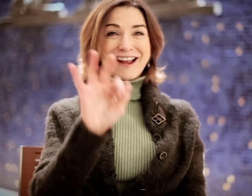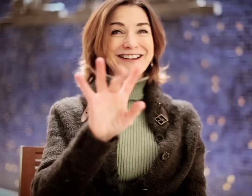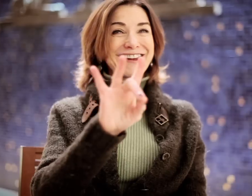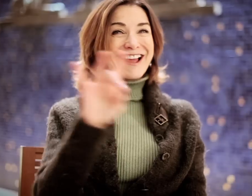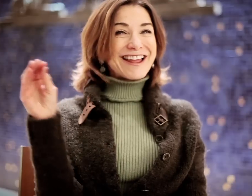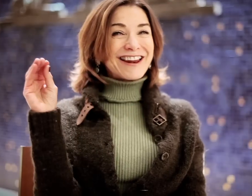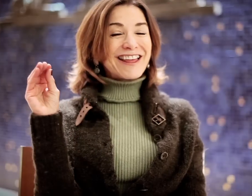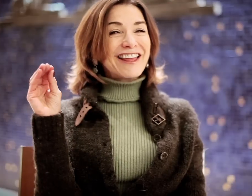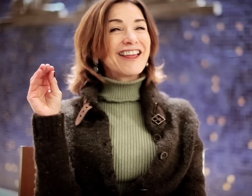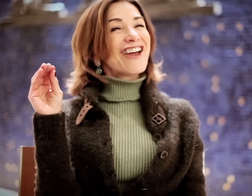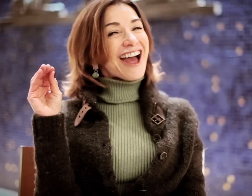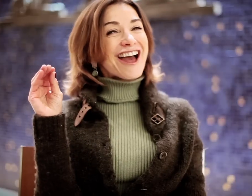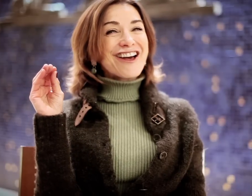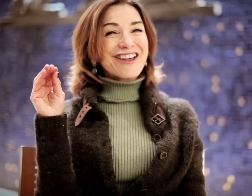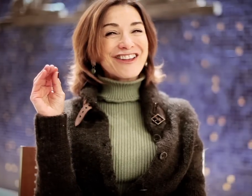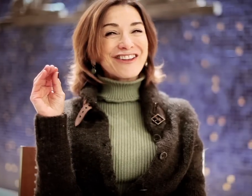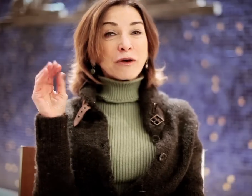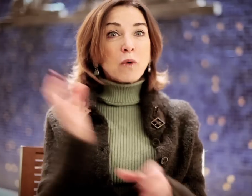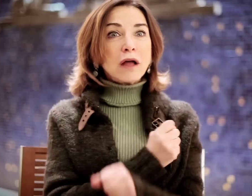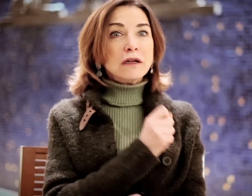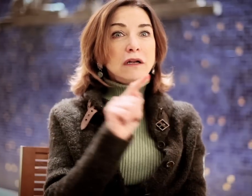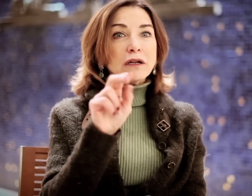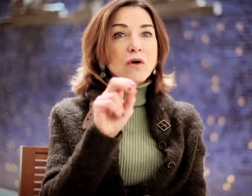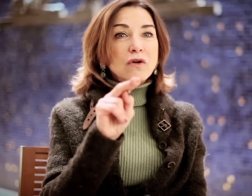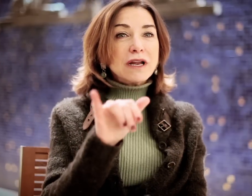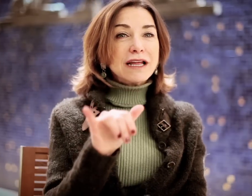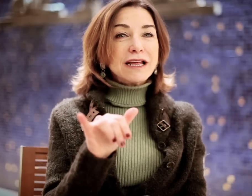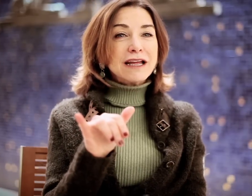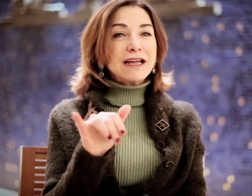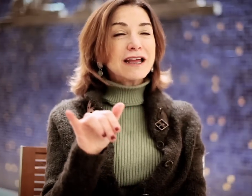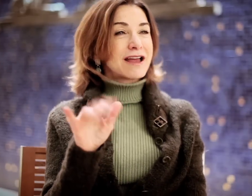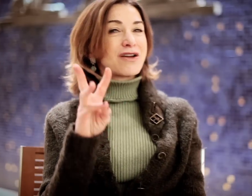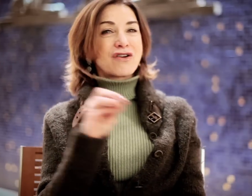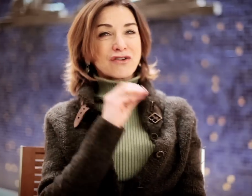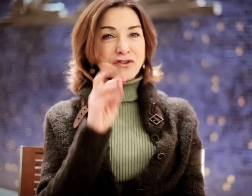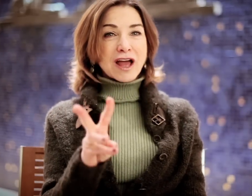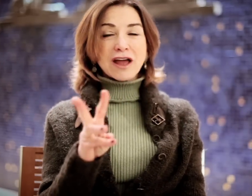In 1980. Wow. And before you knew it, it won a Tony. "Wow," I thought.